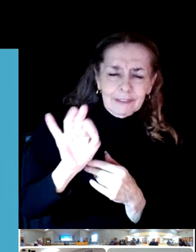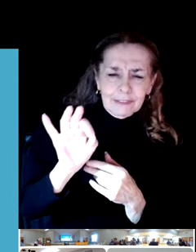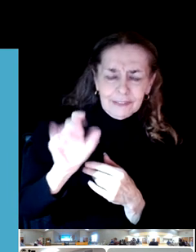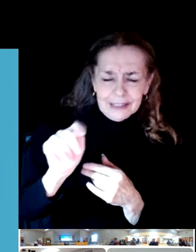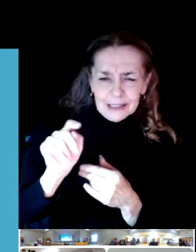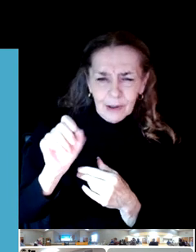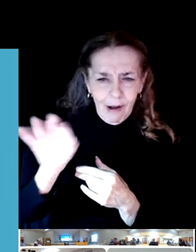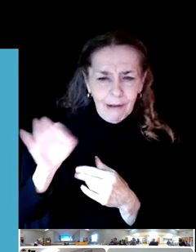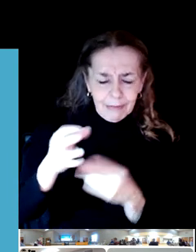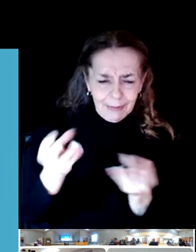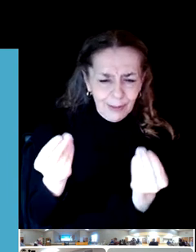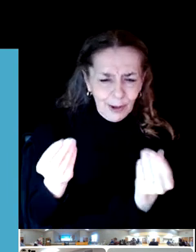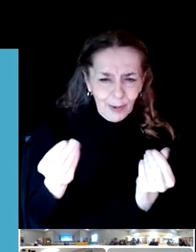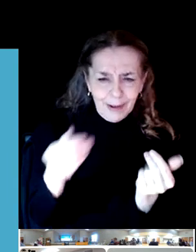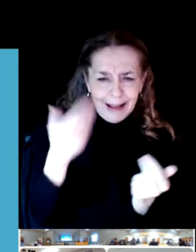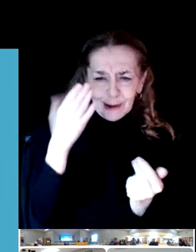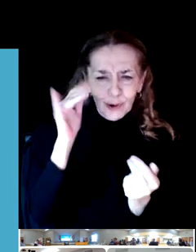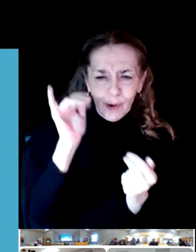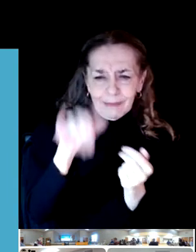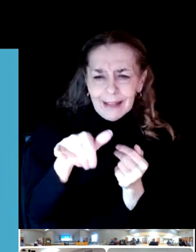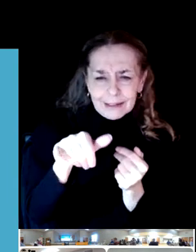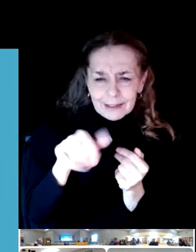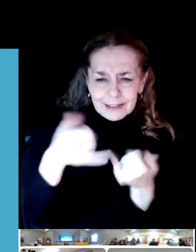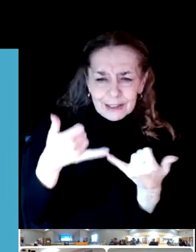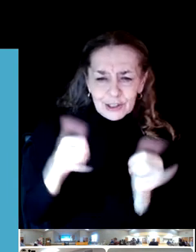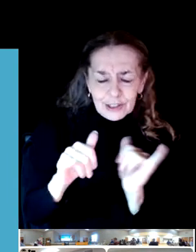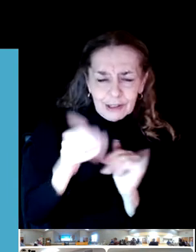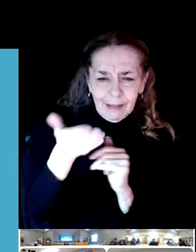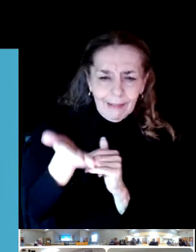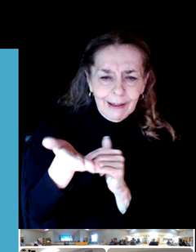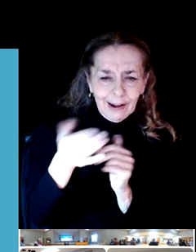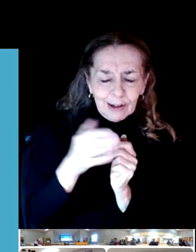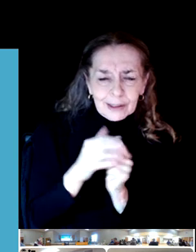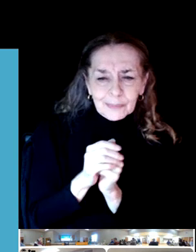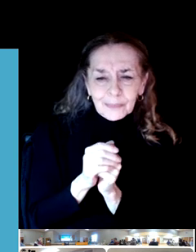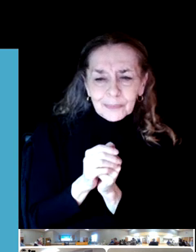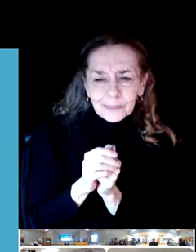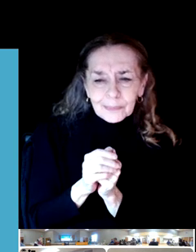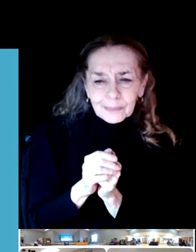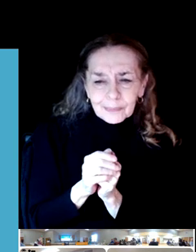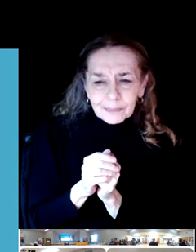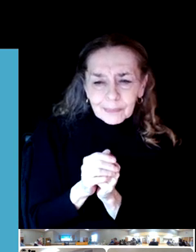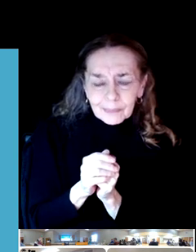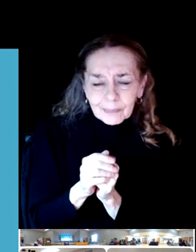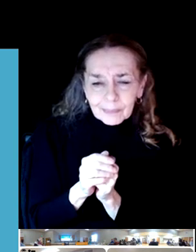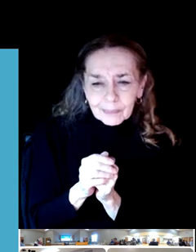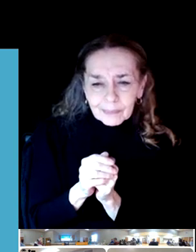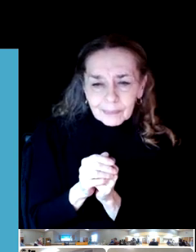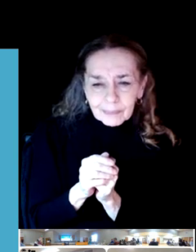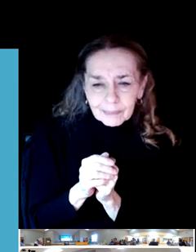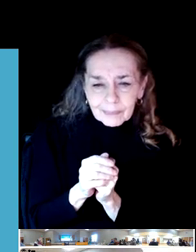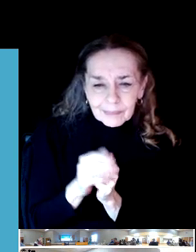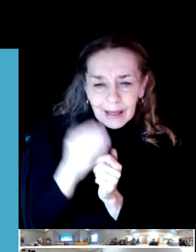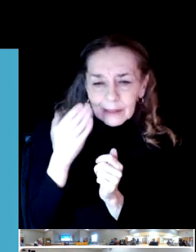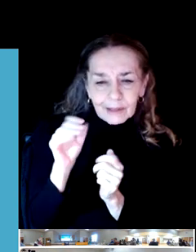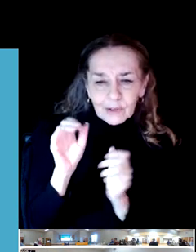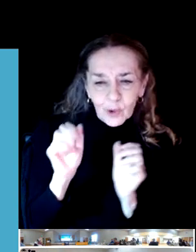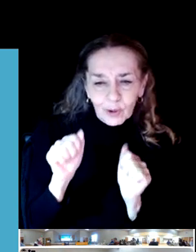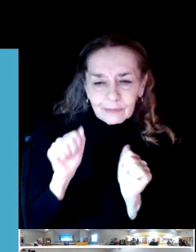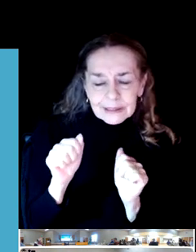I don't know that they still even have it even be allowed in it or not anymore. OK, that's it.